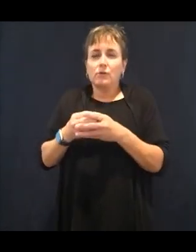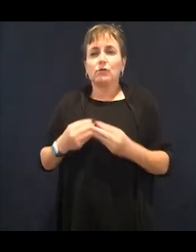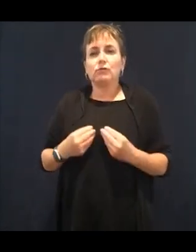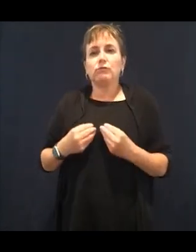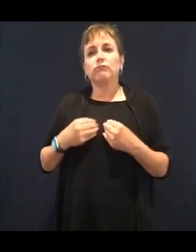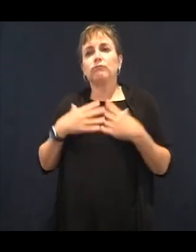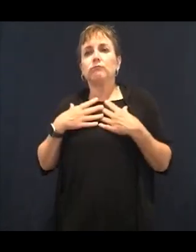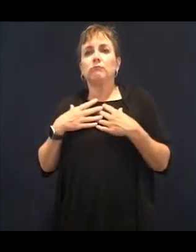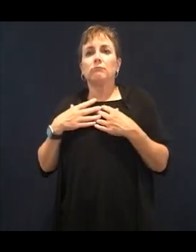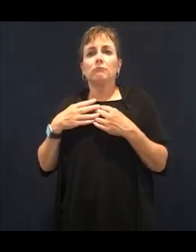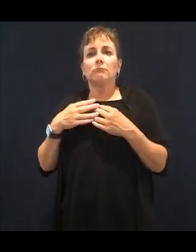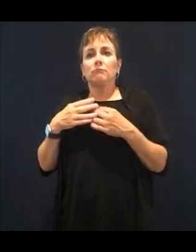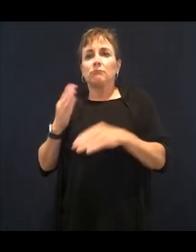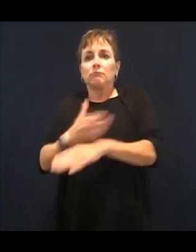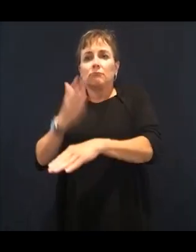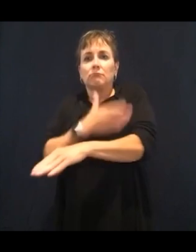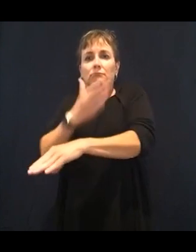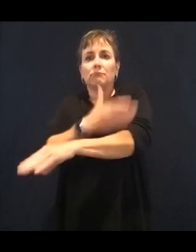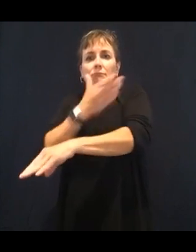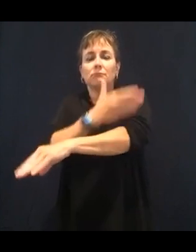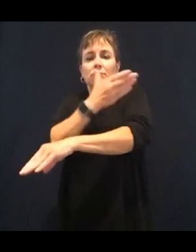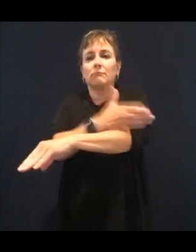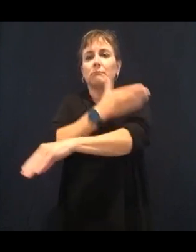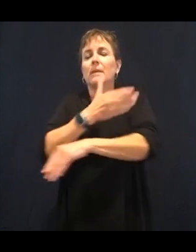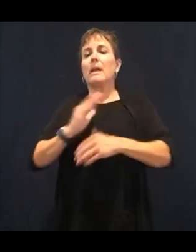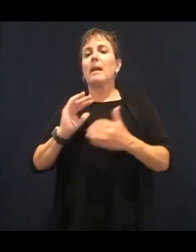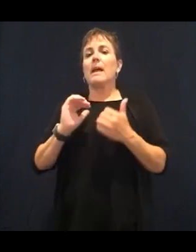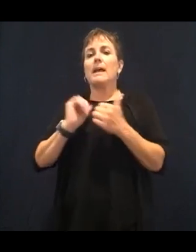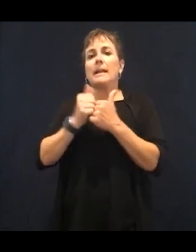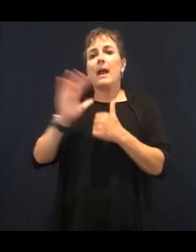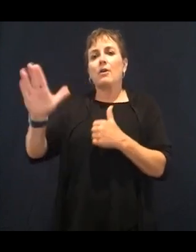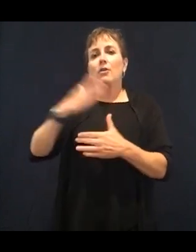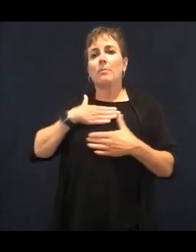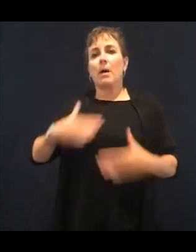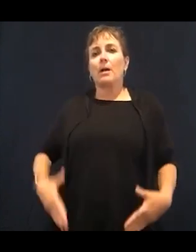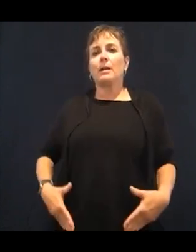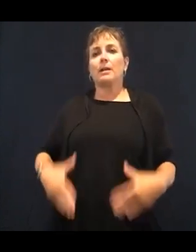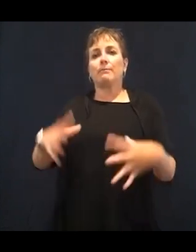with the foods that we're eating. So how much sleep you're getting-- extremely